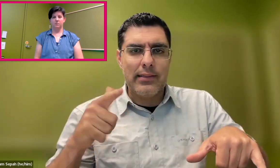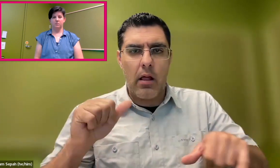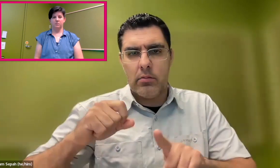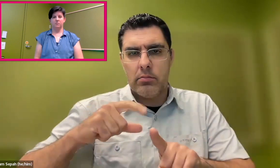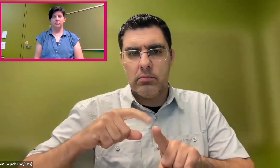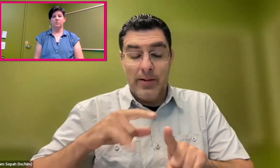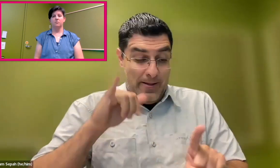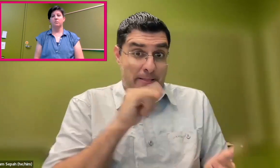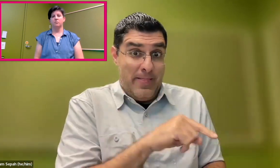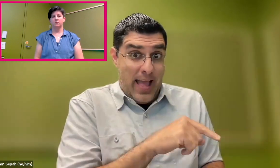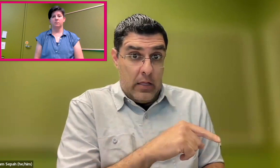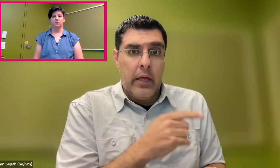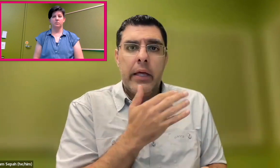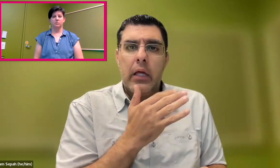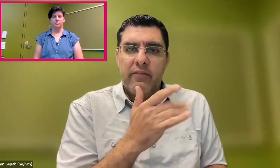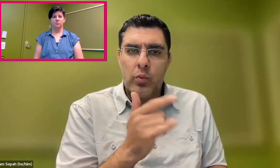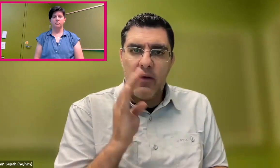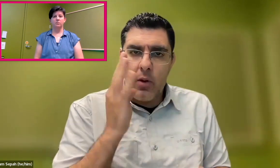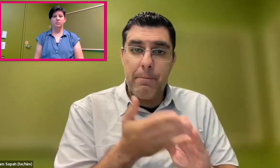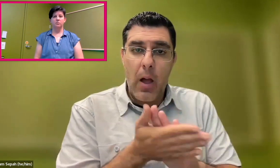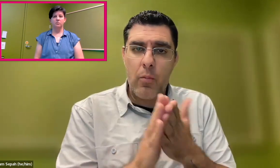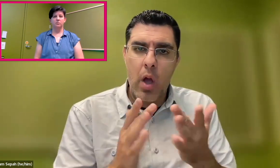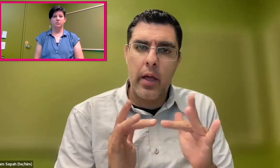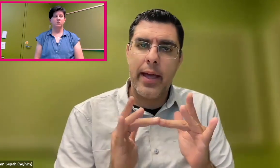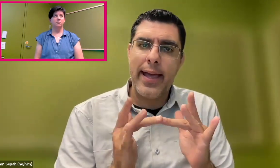TTY-- and it would make acoustic signals